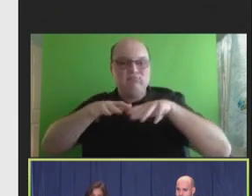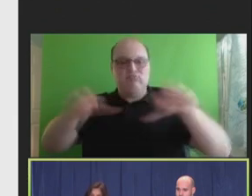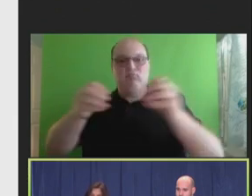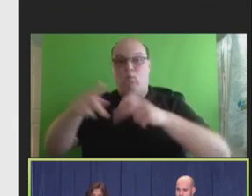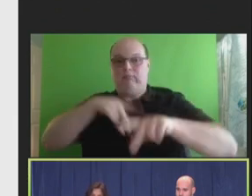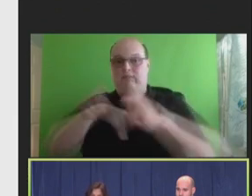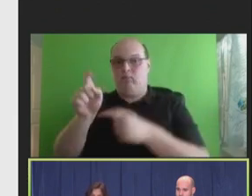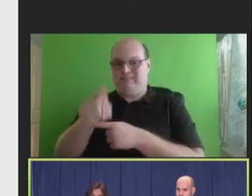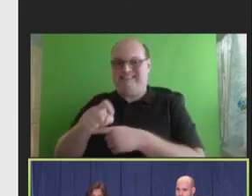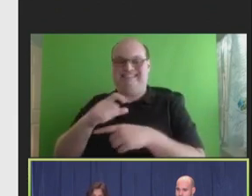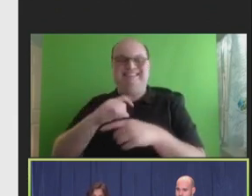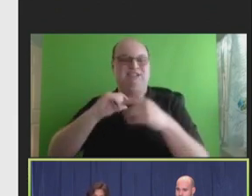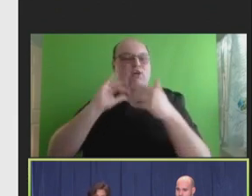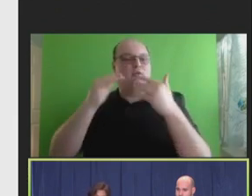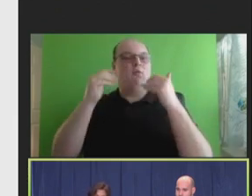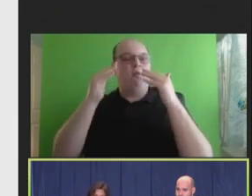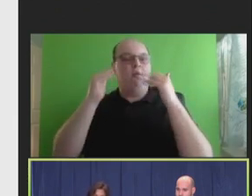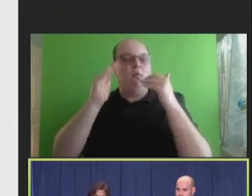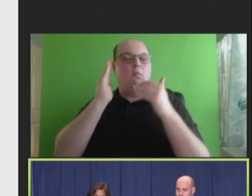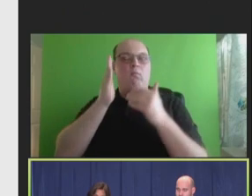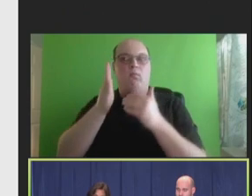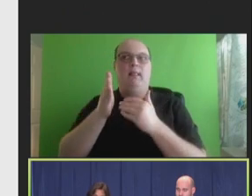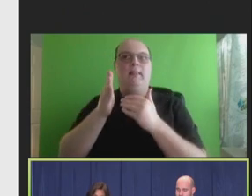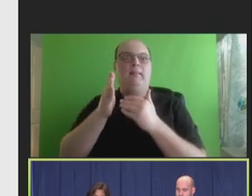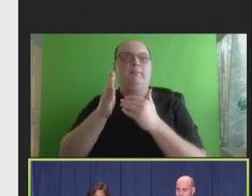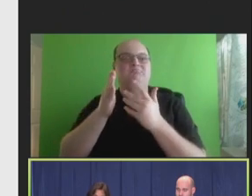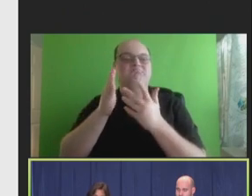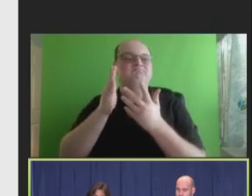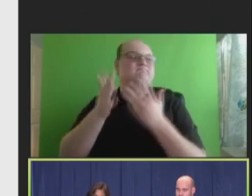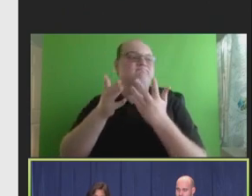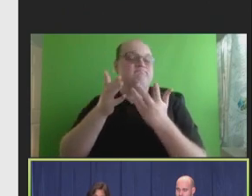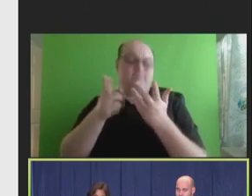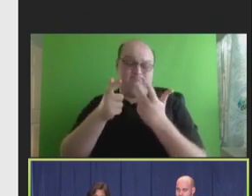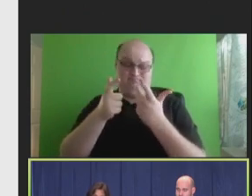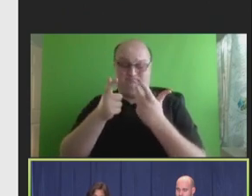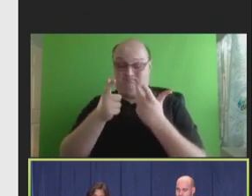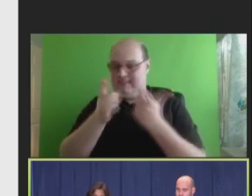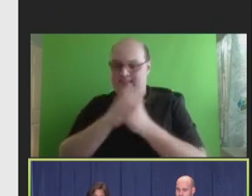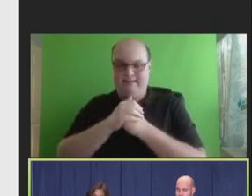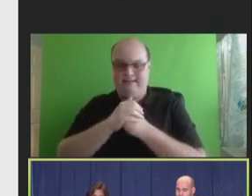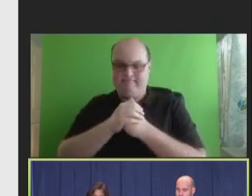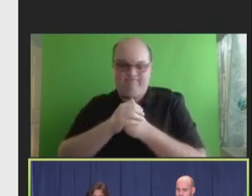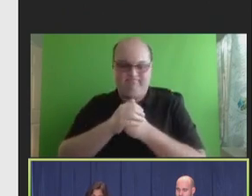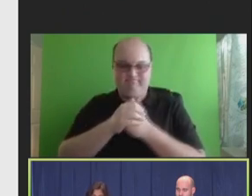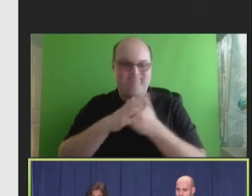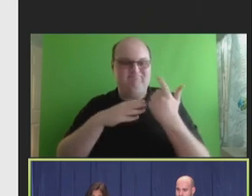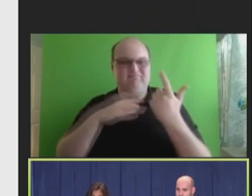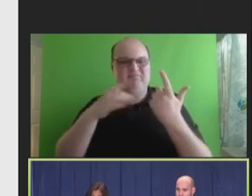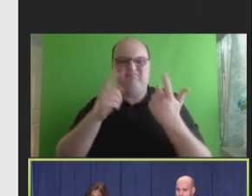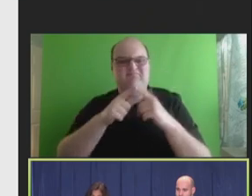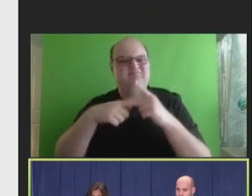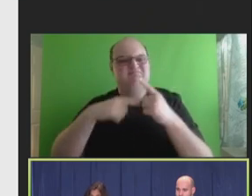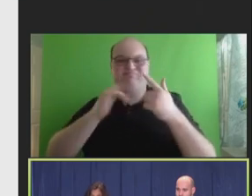I hope that we'll have these large events. And you know, I would say even this summer